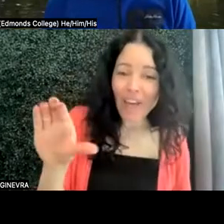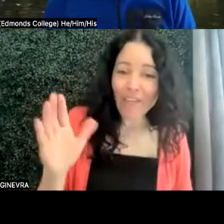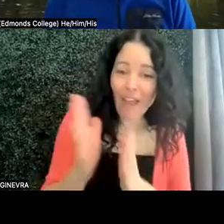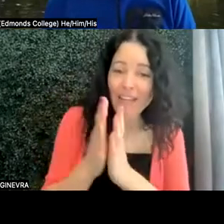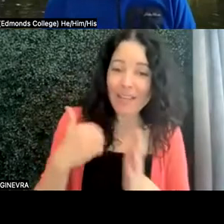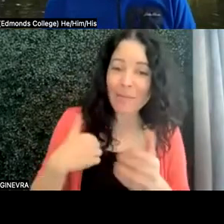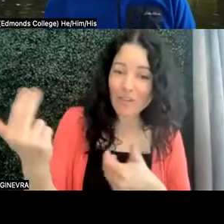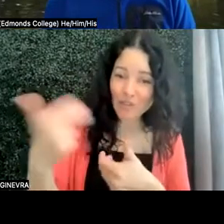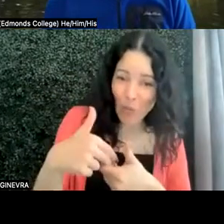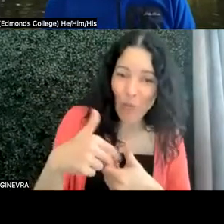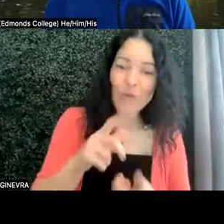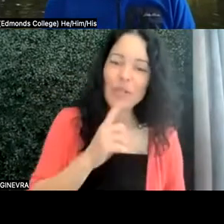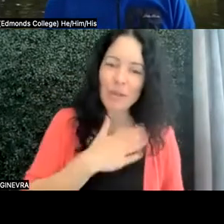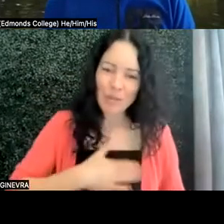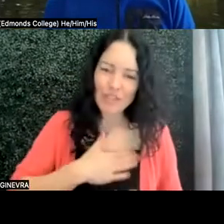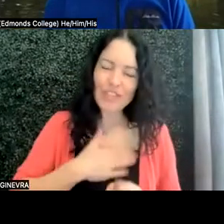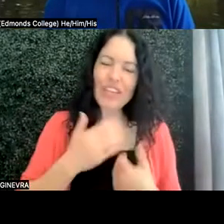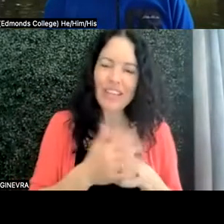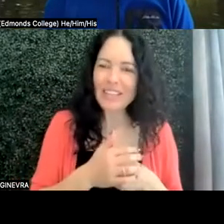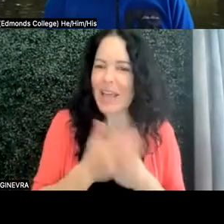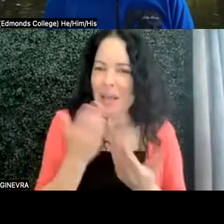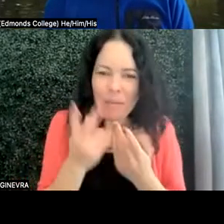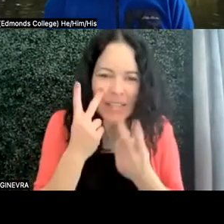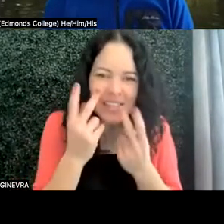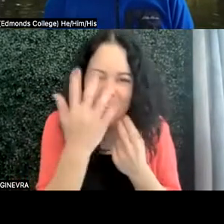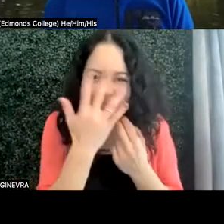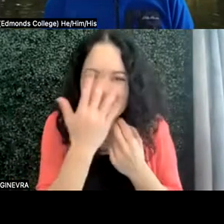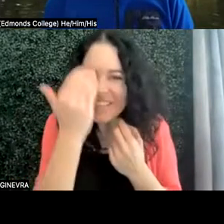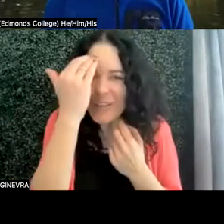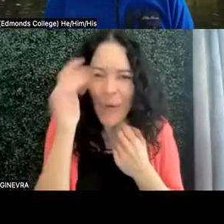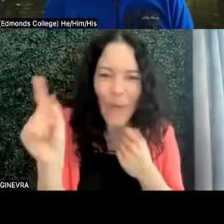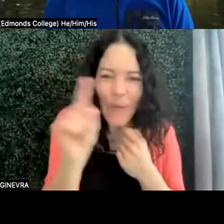I really appreciated it, and I see some faces I know. And so, hi to you all.